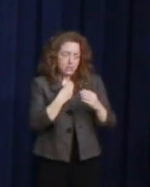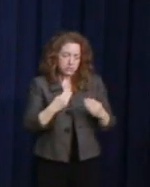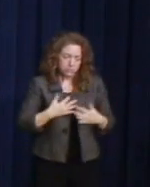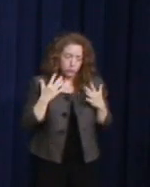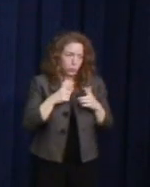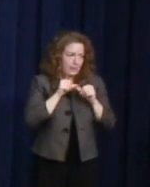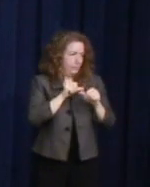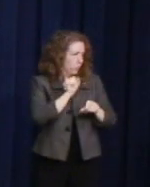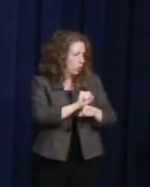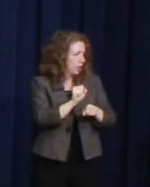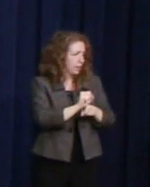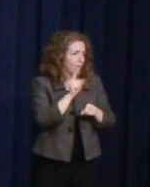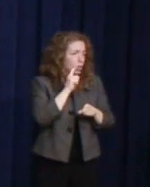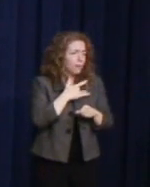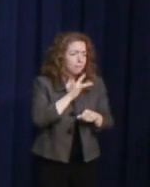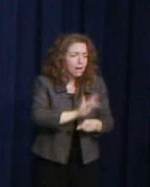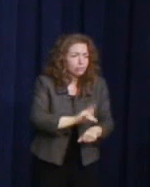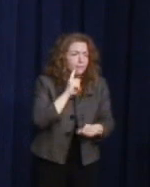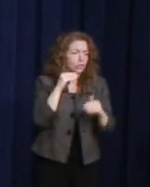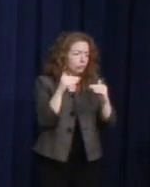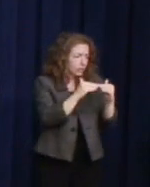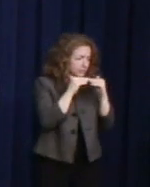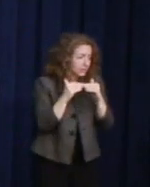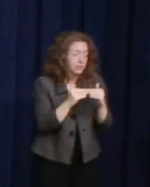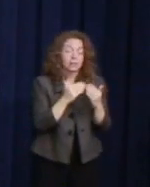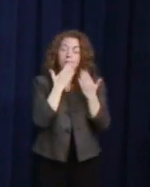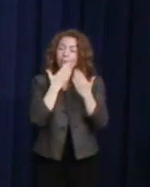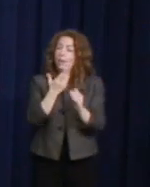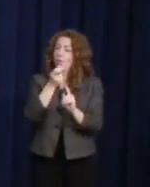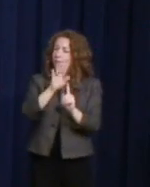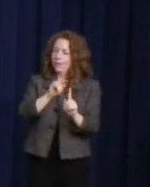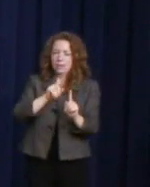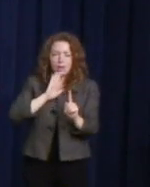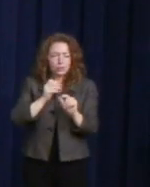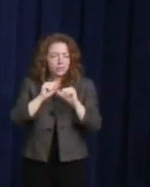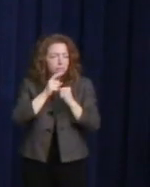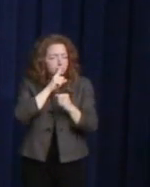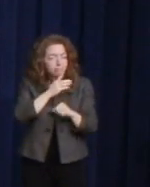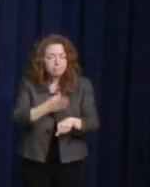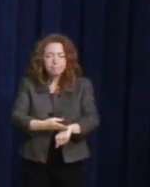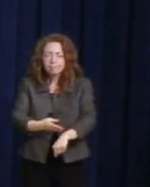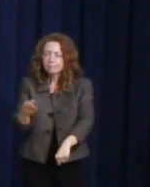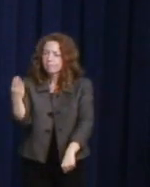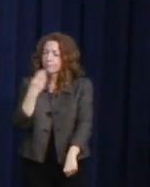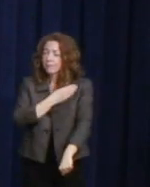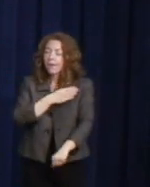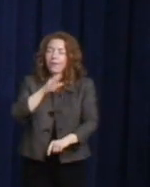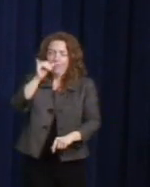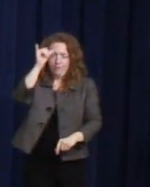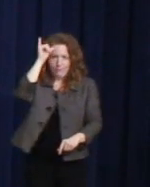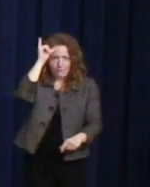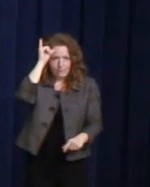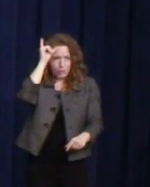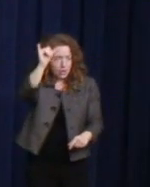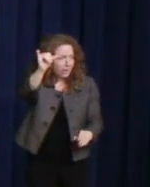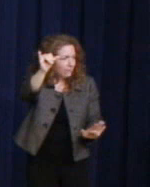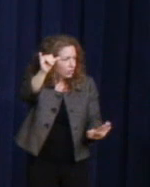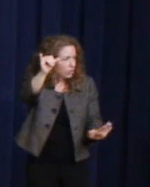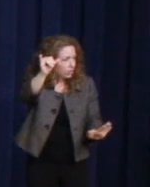Thanks to Harvey, our society is better forever. Our laws forever fairer,